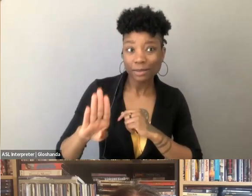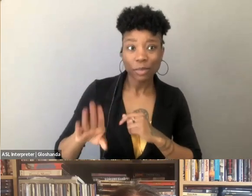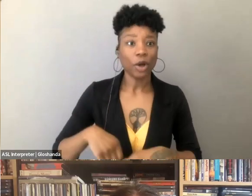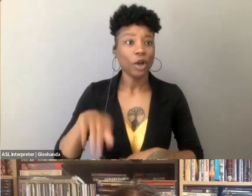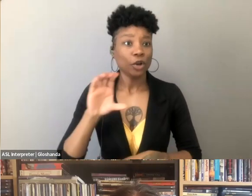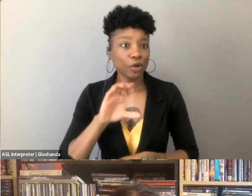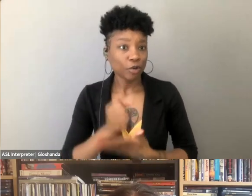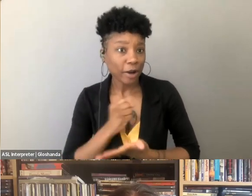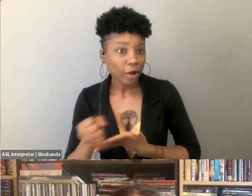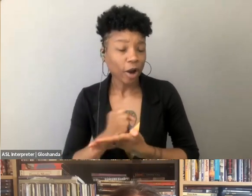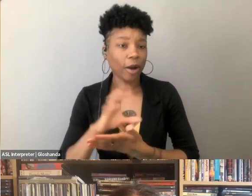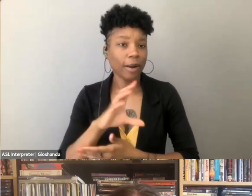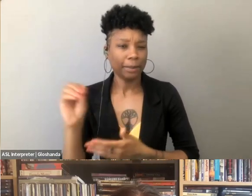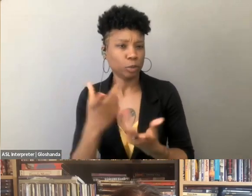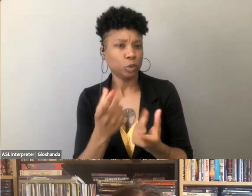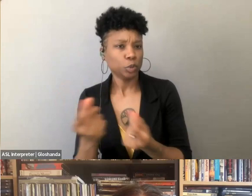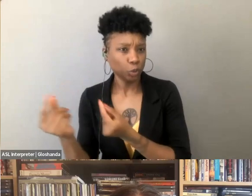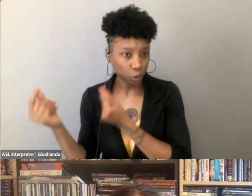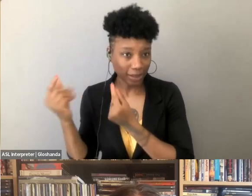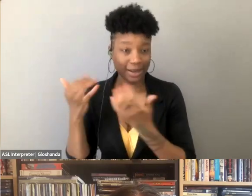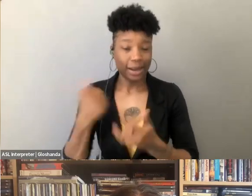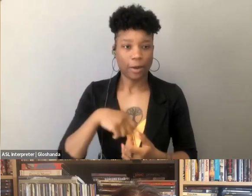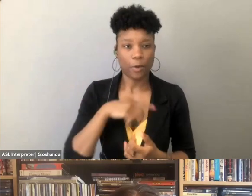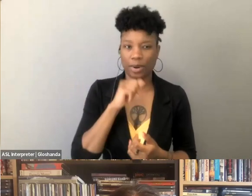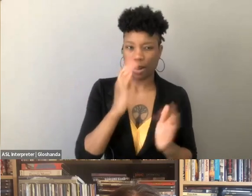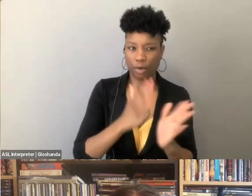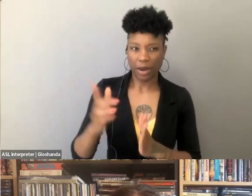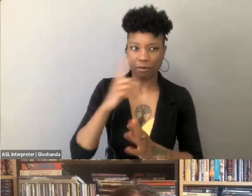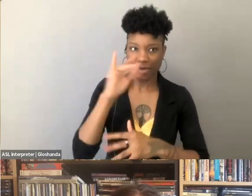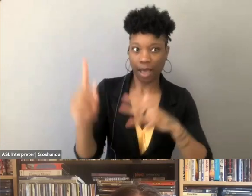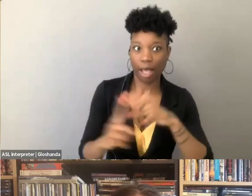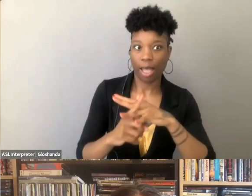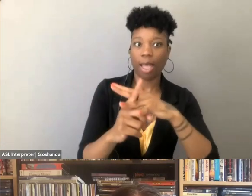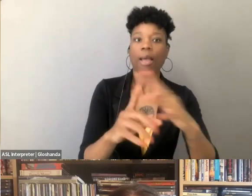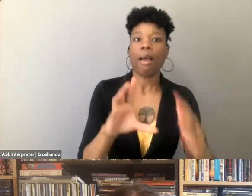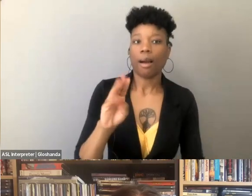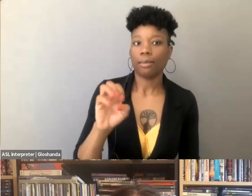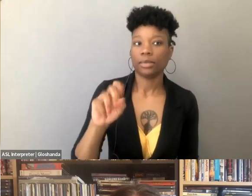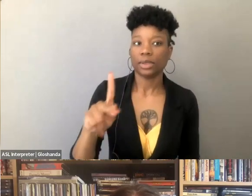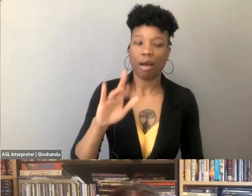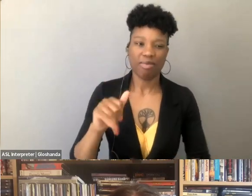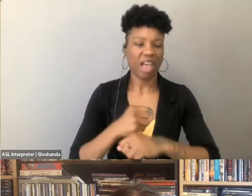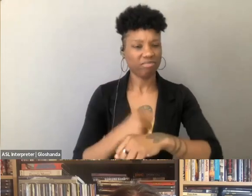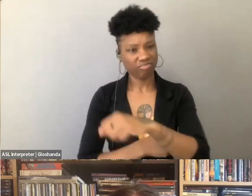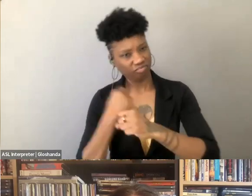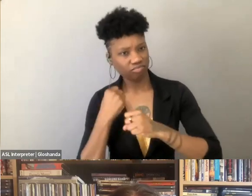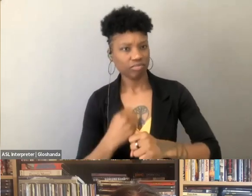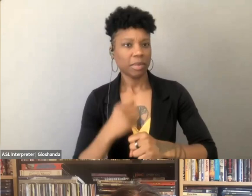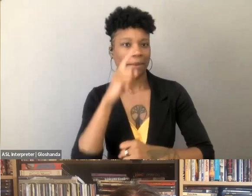and I think that left us a little unprepared, you know, for this sort of resurgent Comstock fundamentalism, in which, you know, state attorney generals